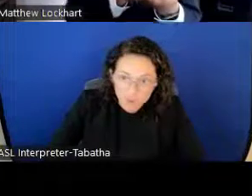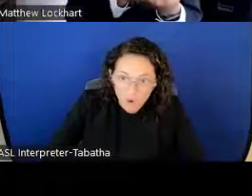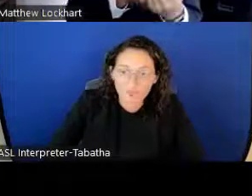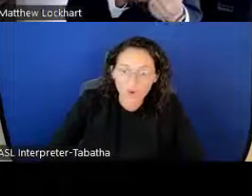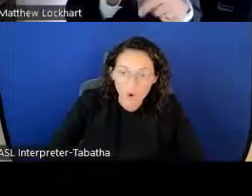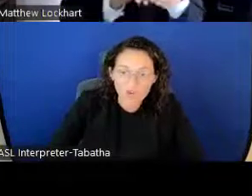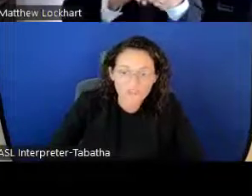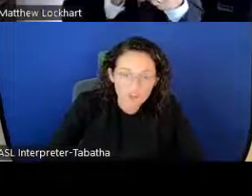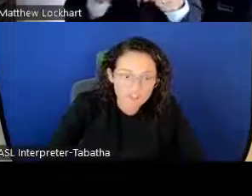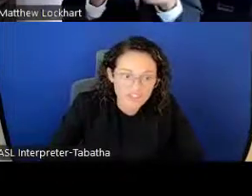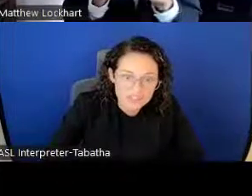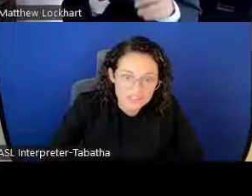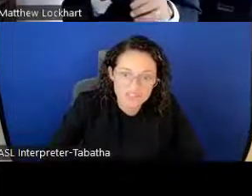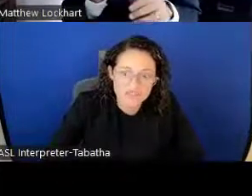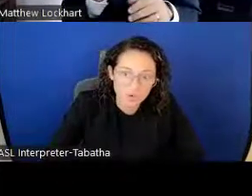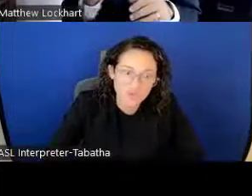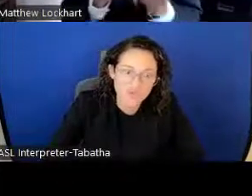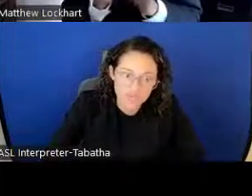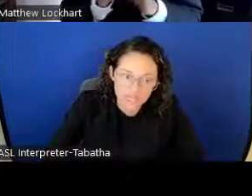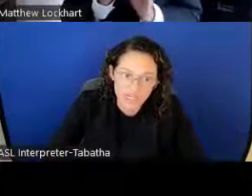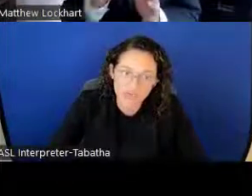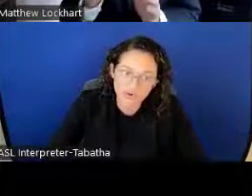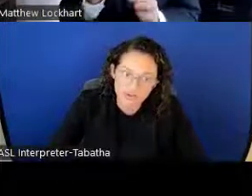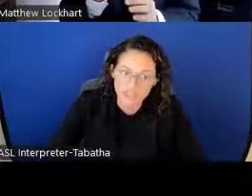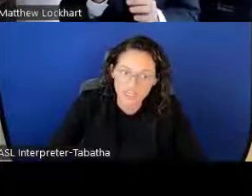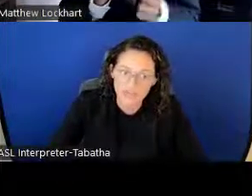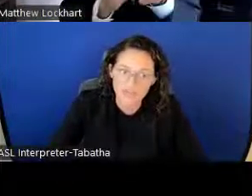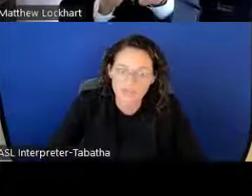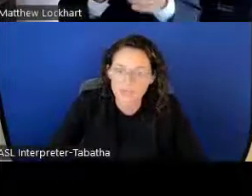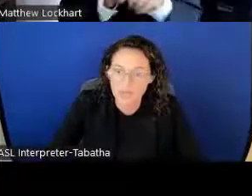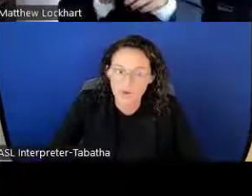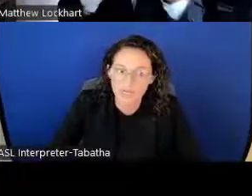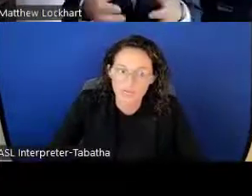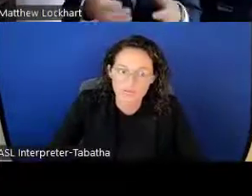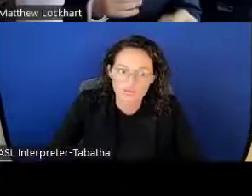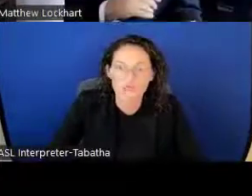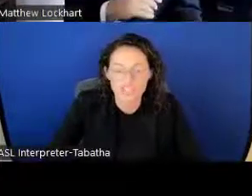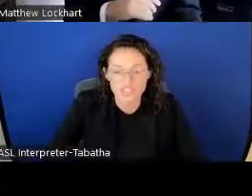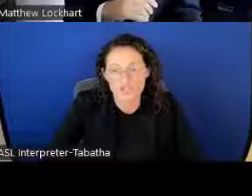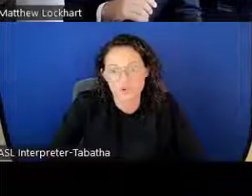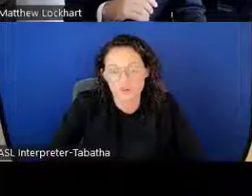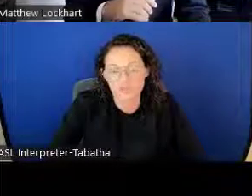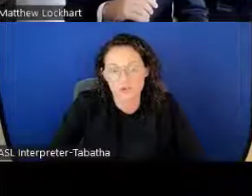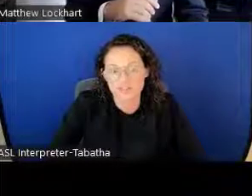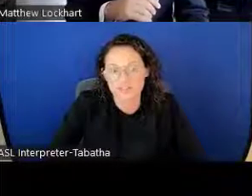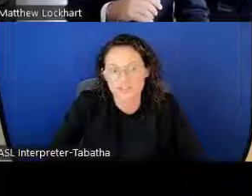So the goal of all of them is to support the training and career development of the biomedical research workforce.